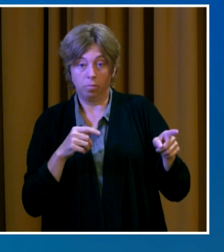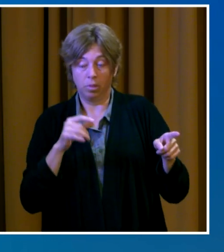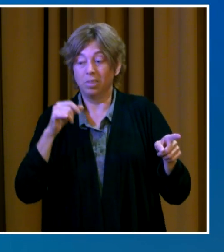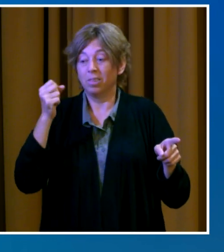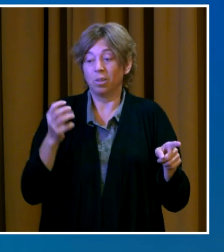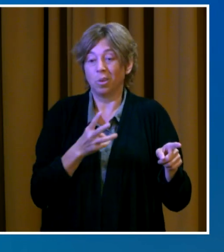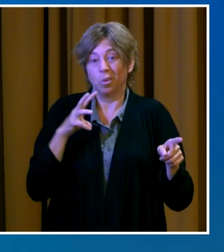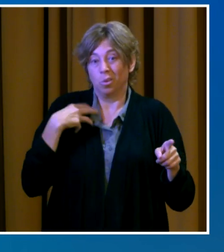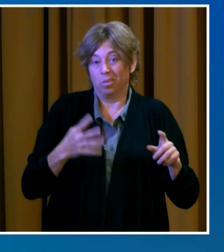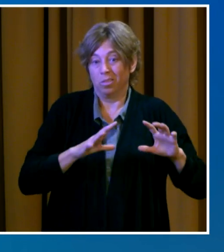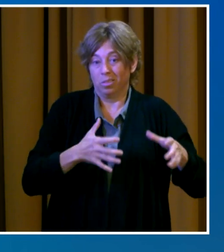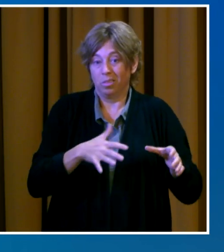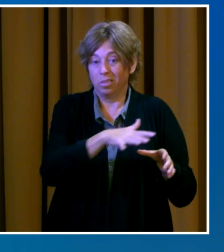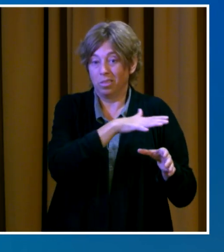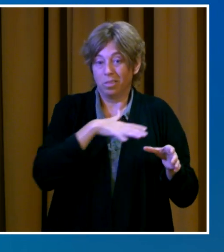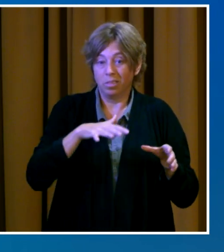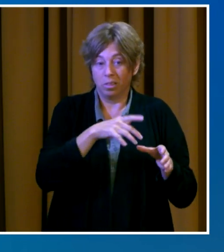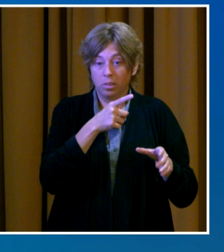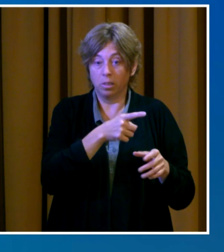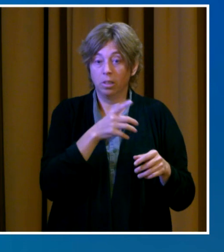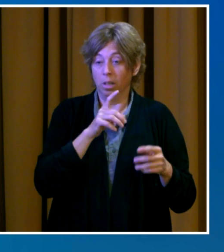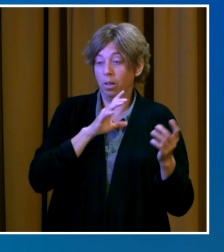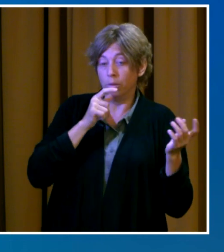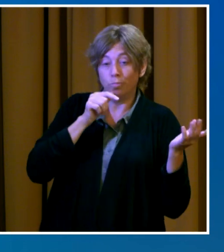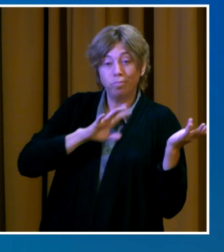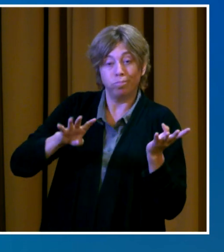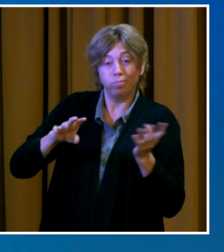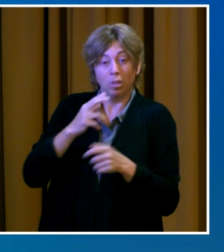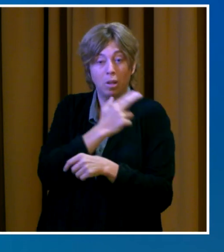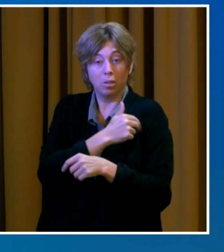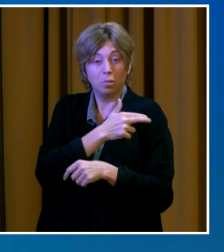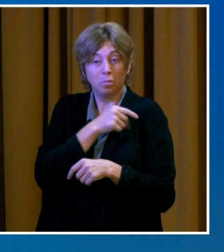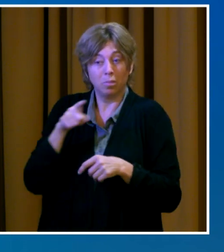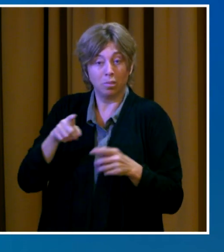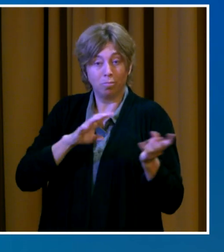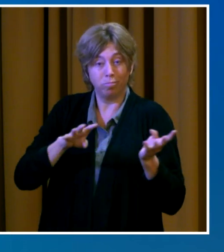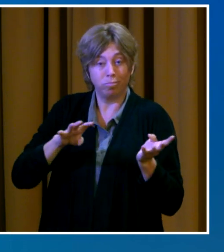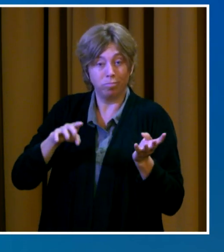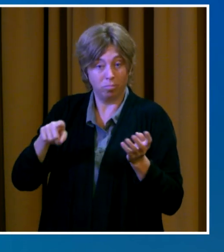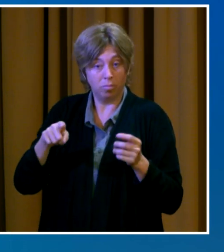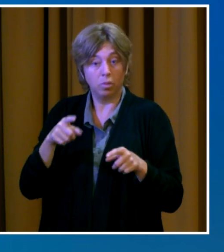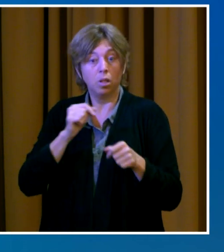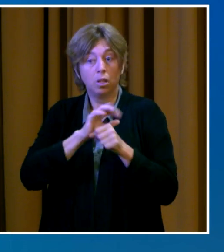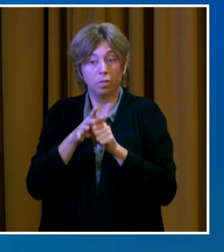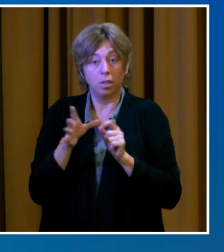COVID-19 so that vaccination can reduce the risk of